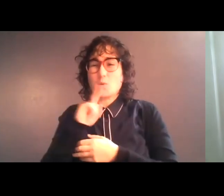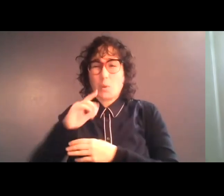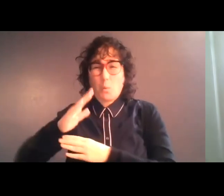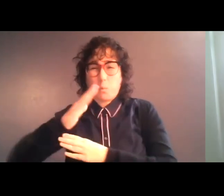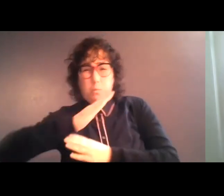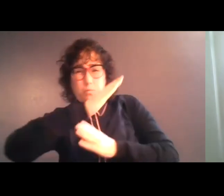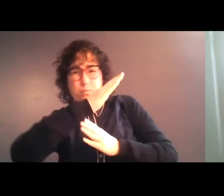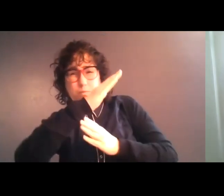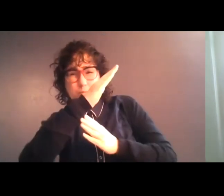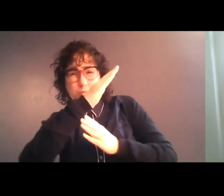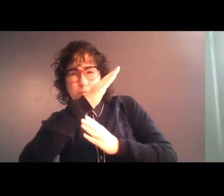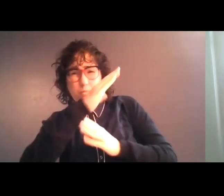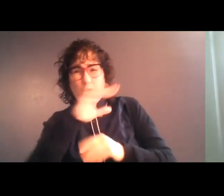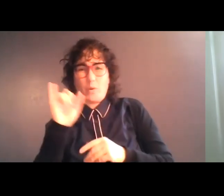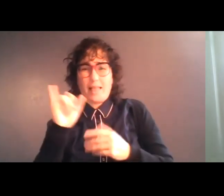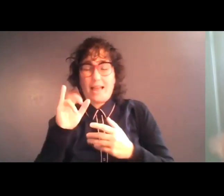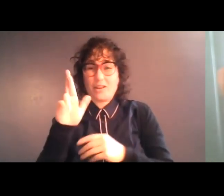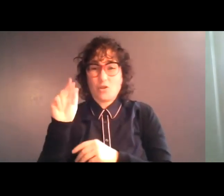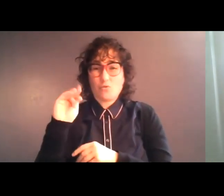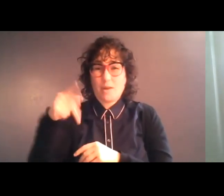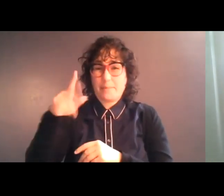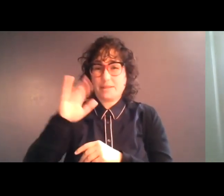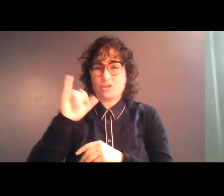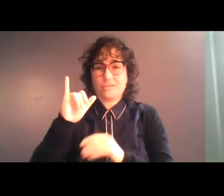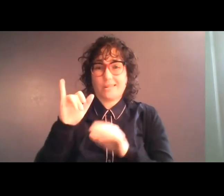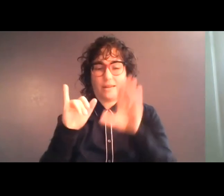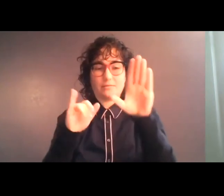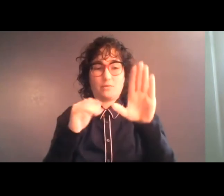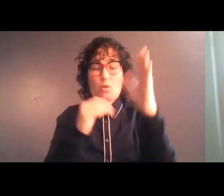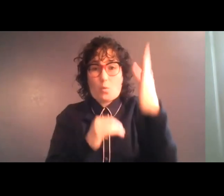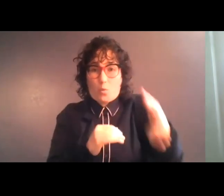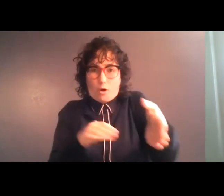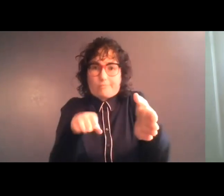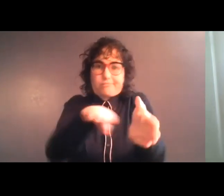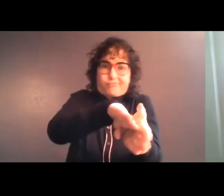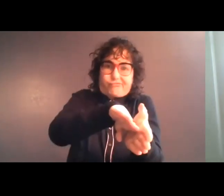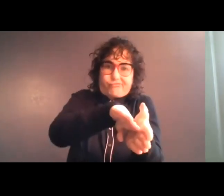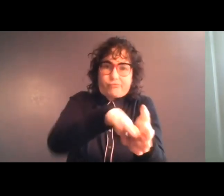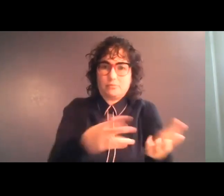like, or the ramp is just leaning up against a wall even.